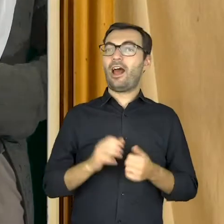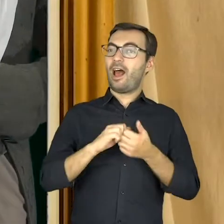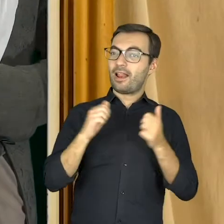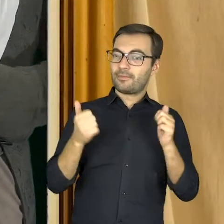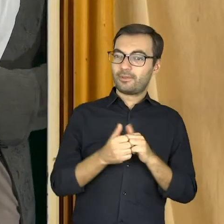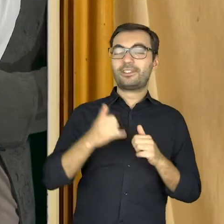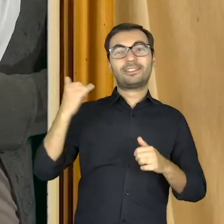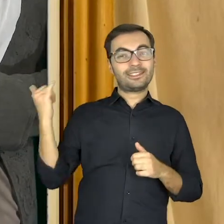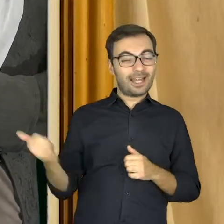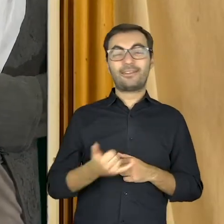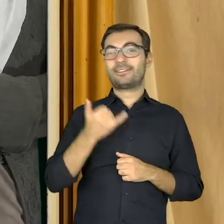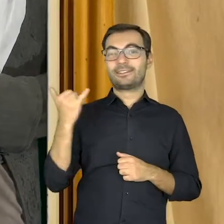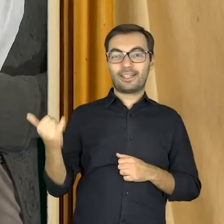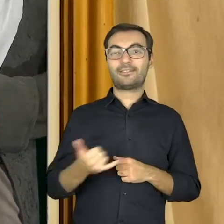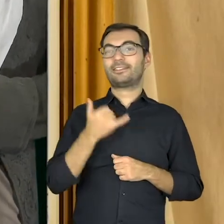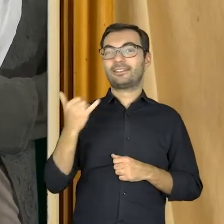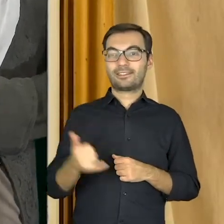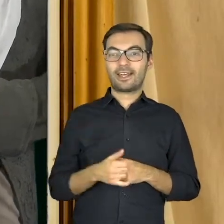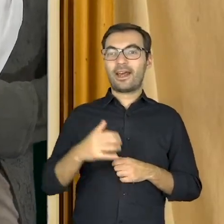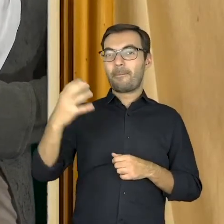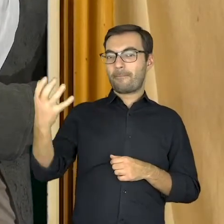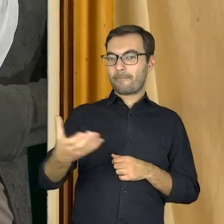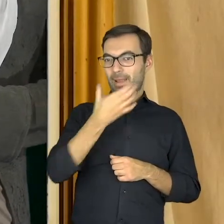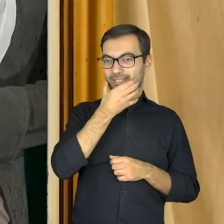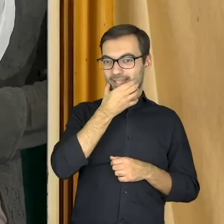Or, you can always put on a mask.